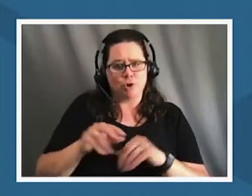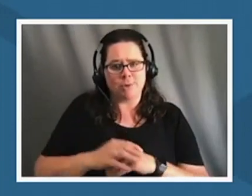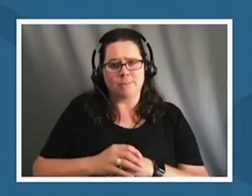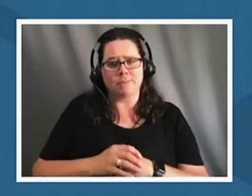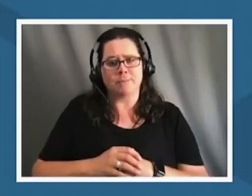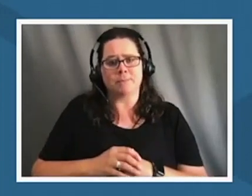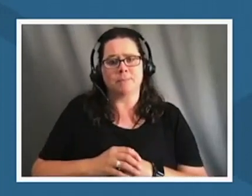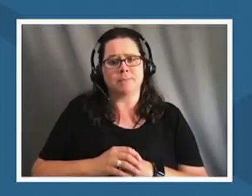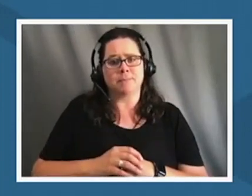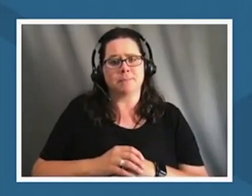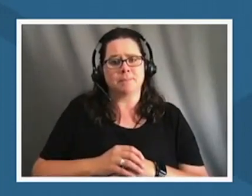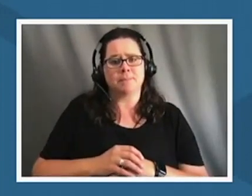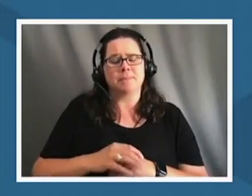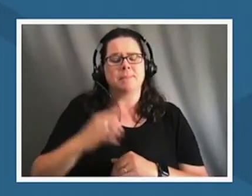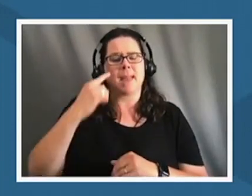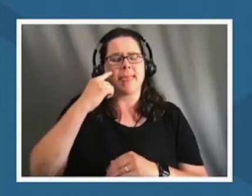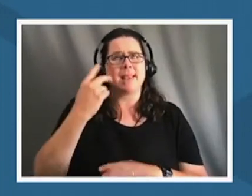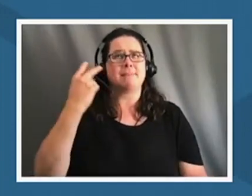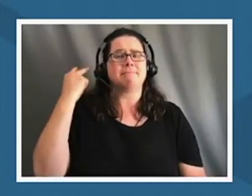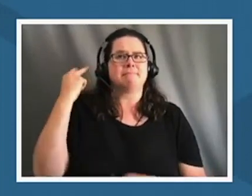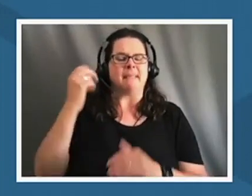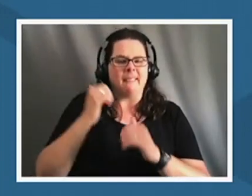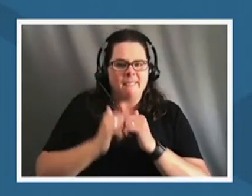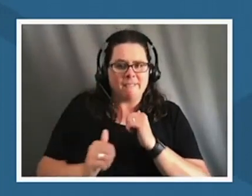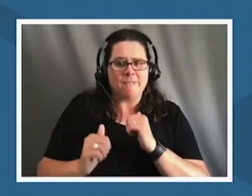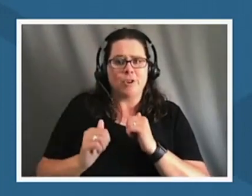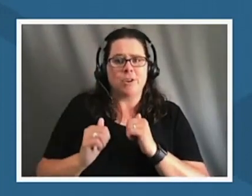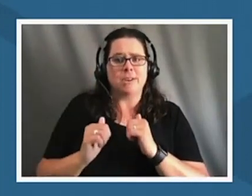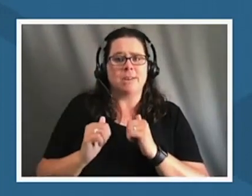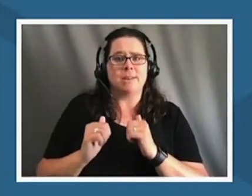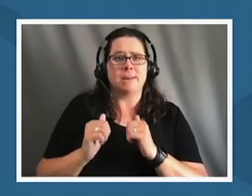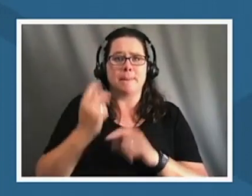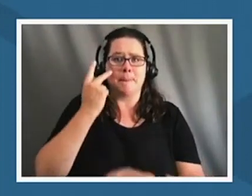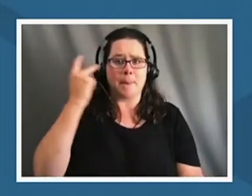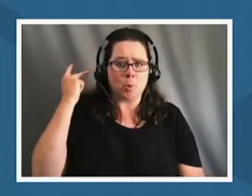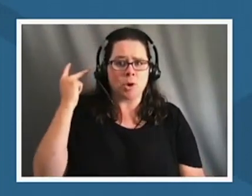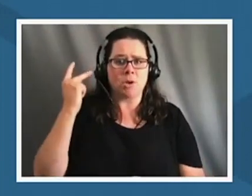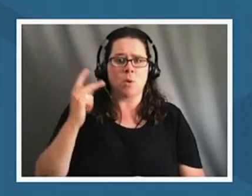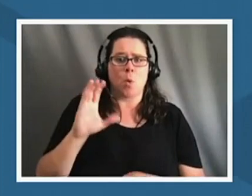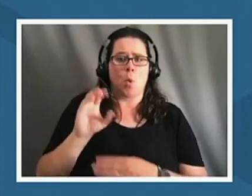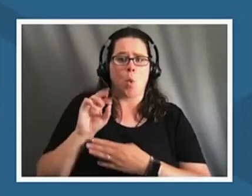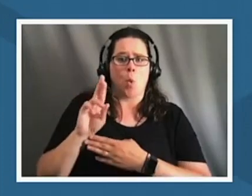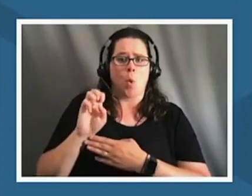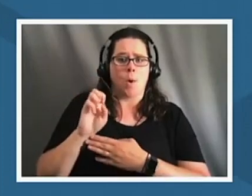i think back to every single